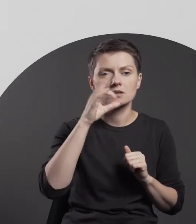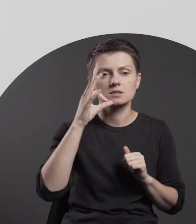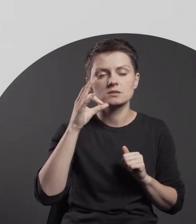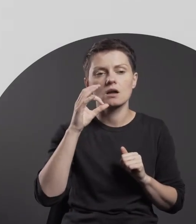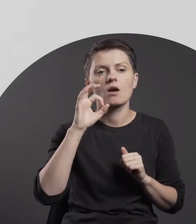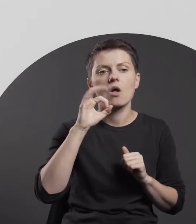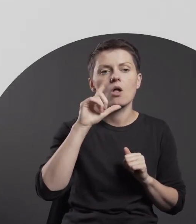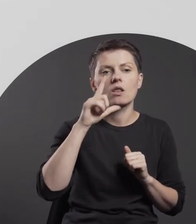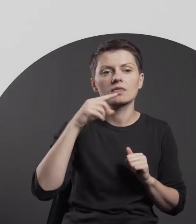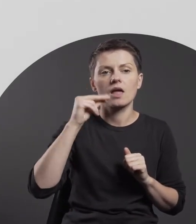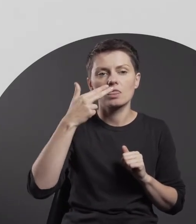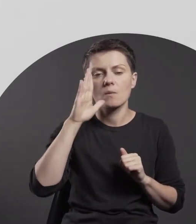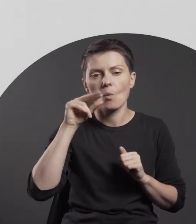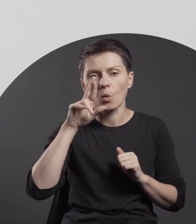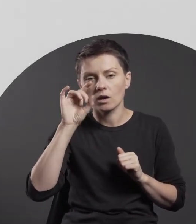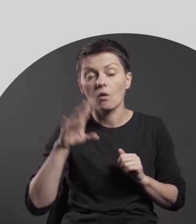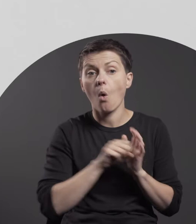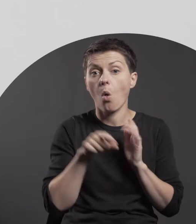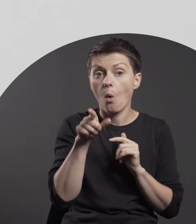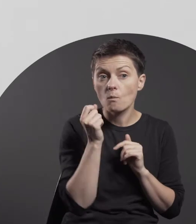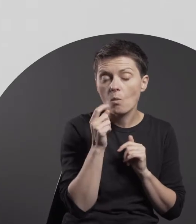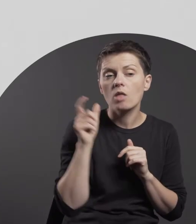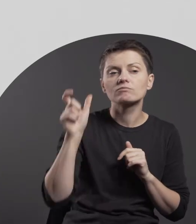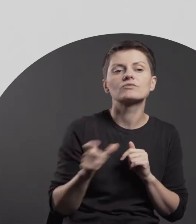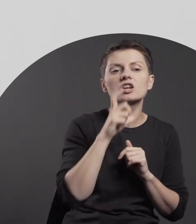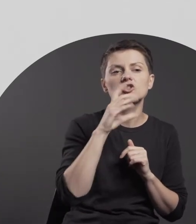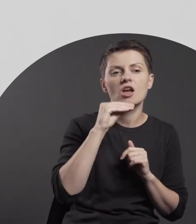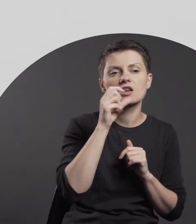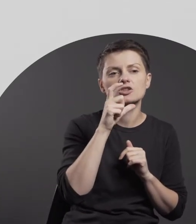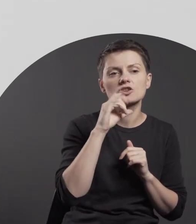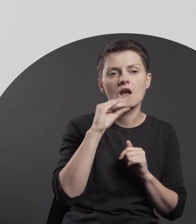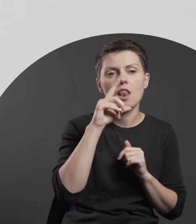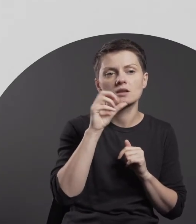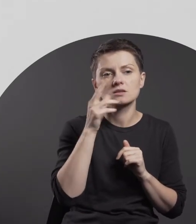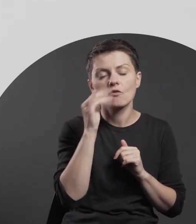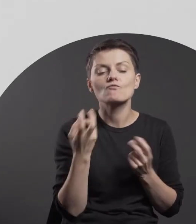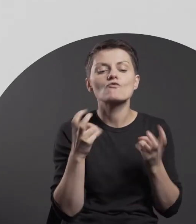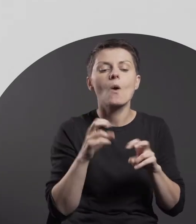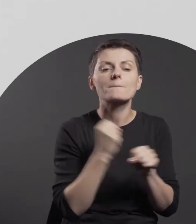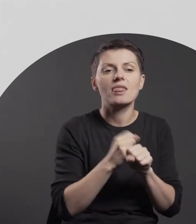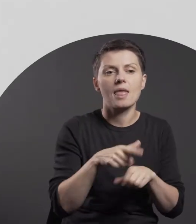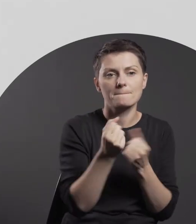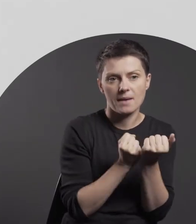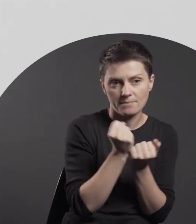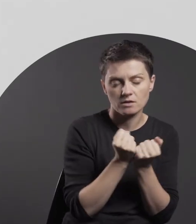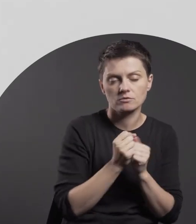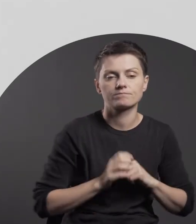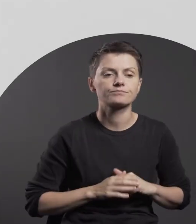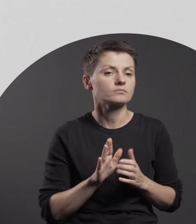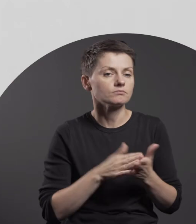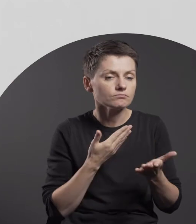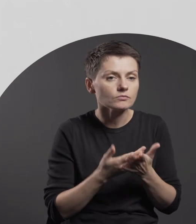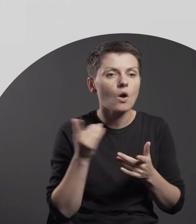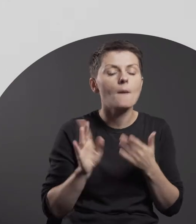Since then, Ciecierski has been also creating works on paper, such as “Untitled”,